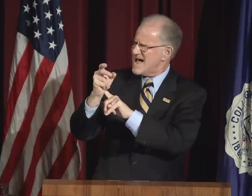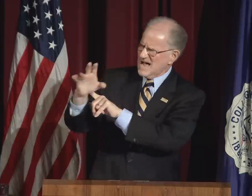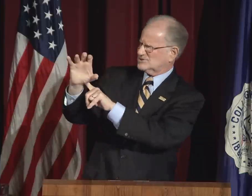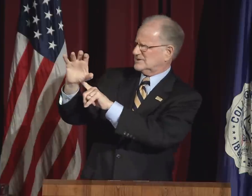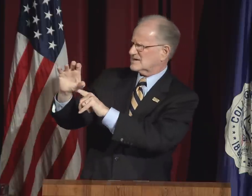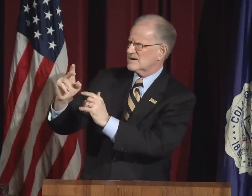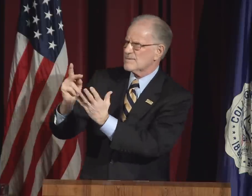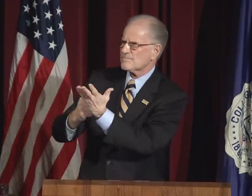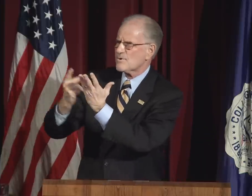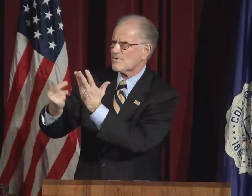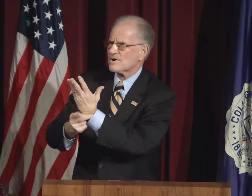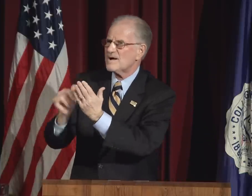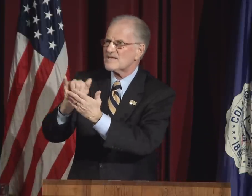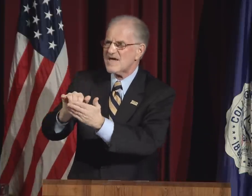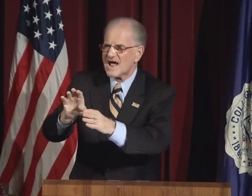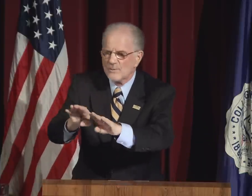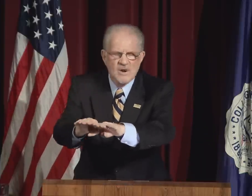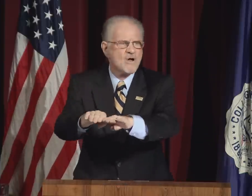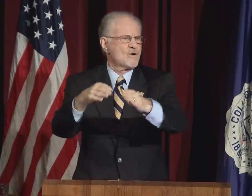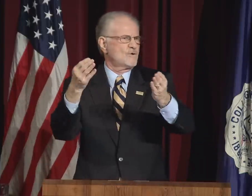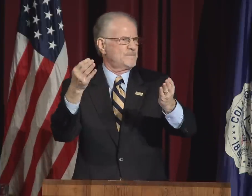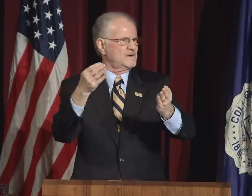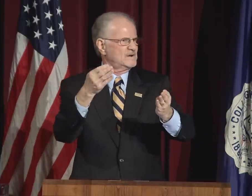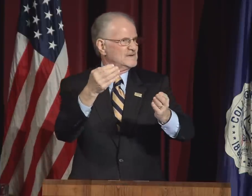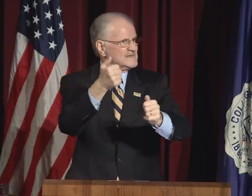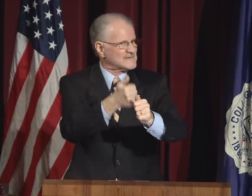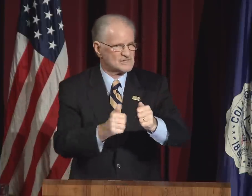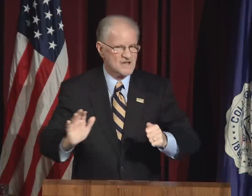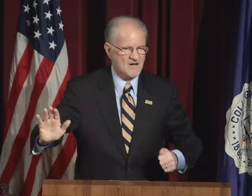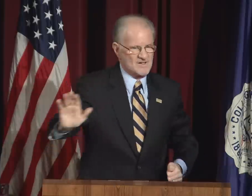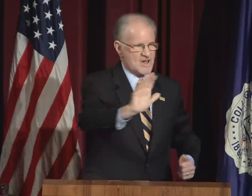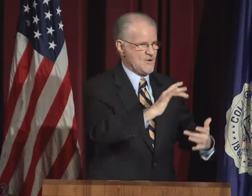But there is no magic programming